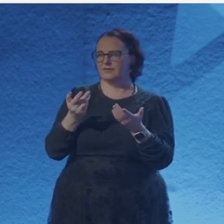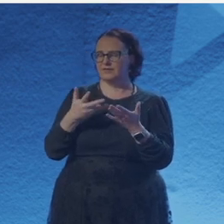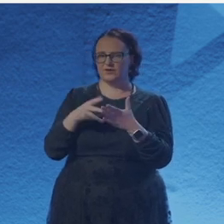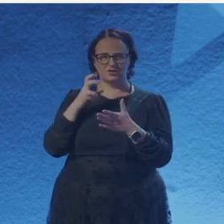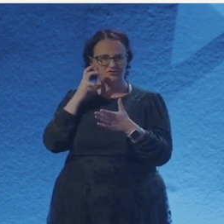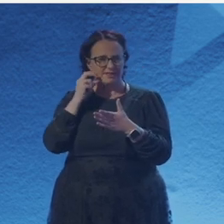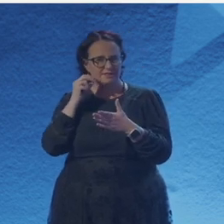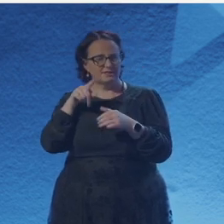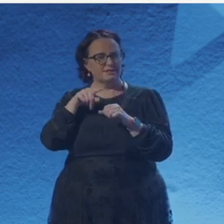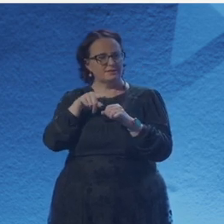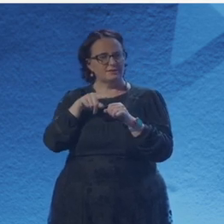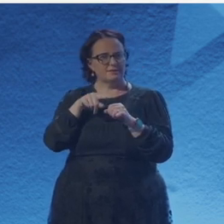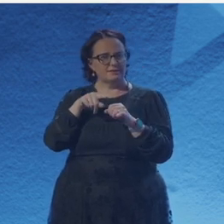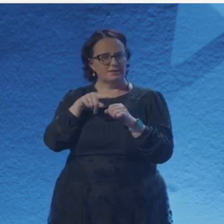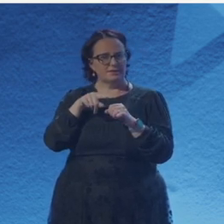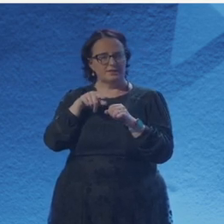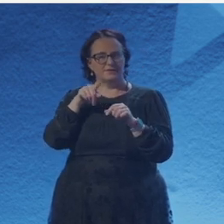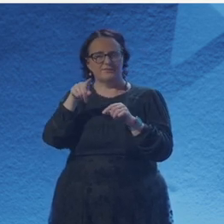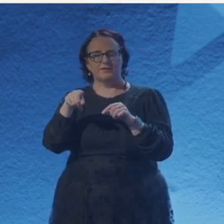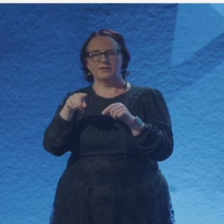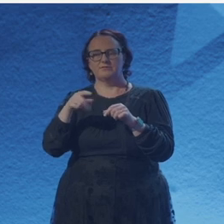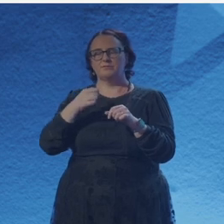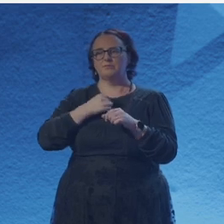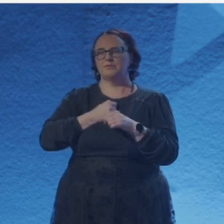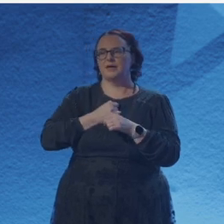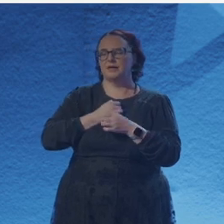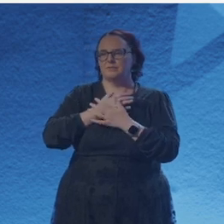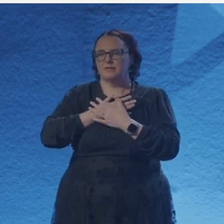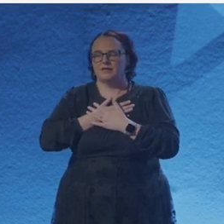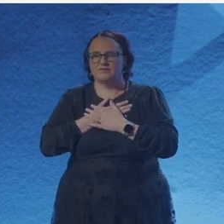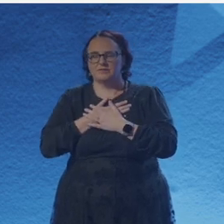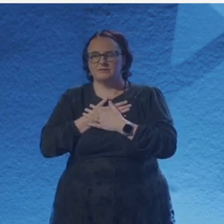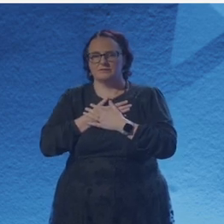from the fifth land of monsters and men and angels caressing and woman wounding.